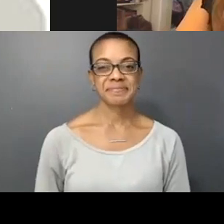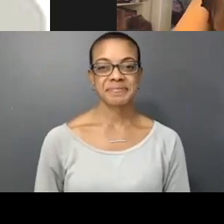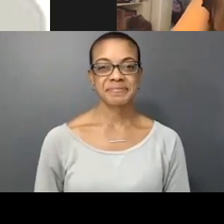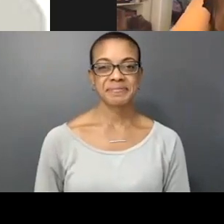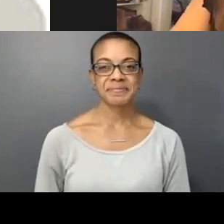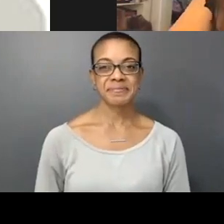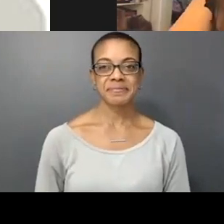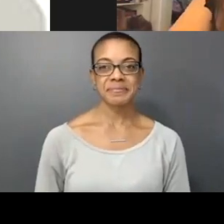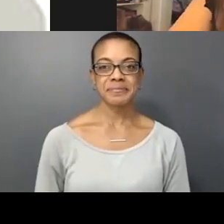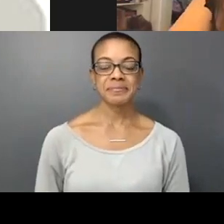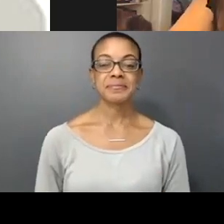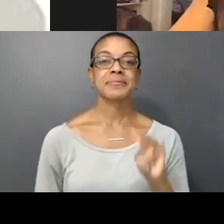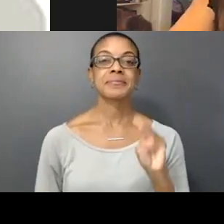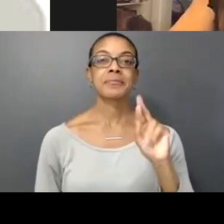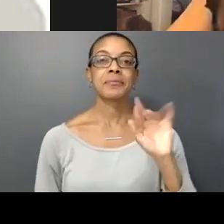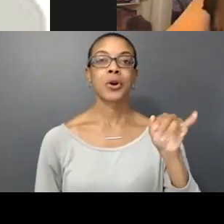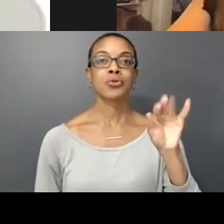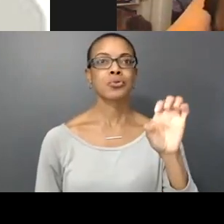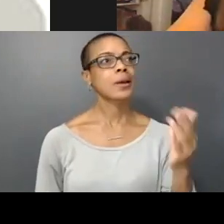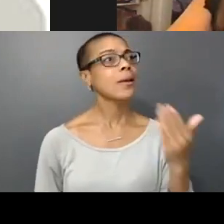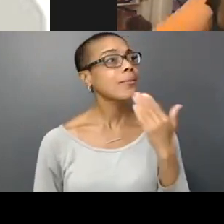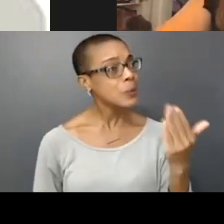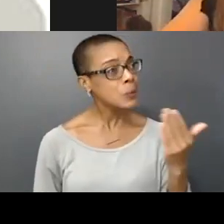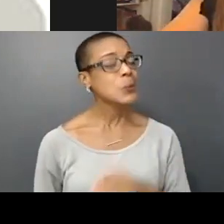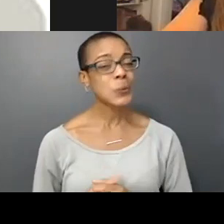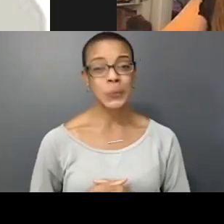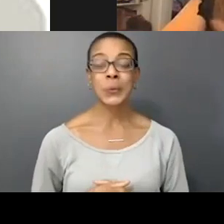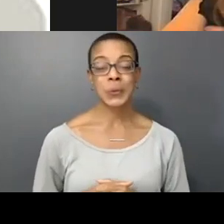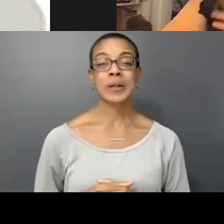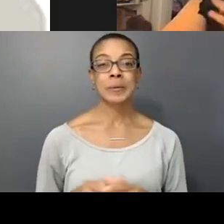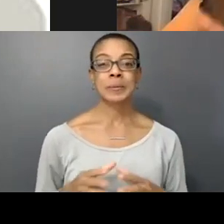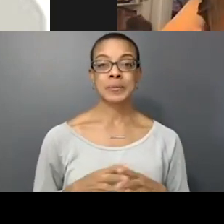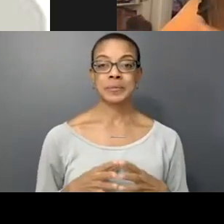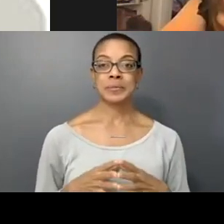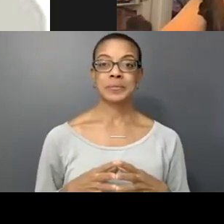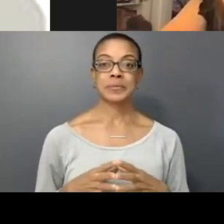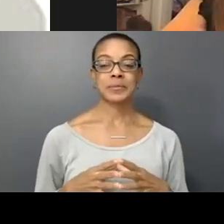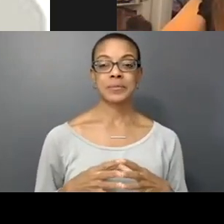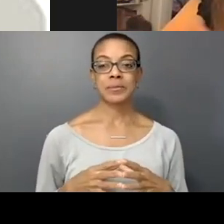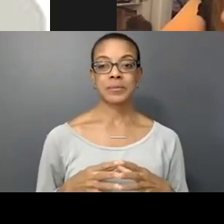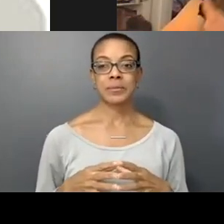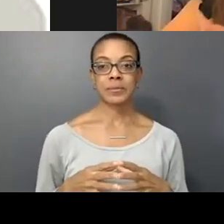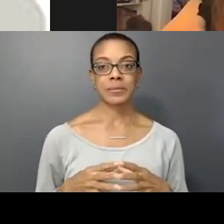Thank you, thank you so much. I think that you know, just to really lean into the idea that